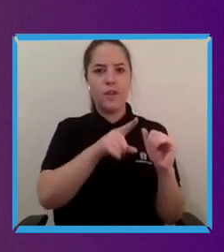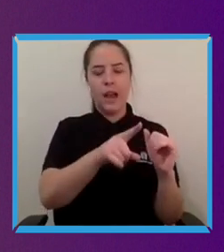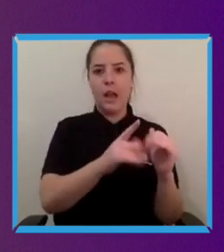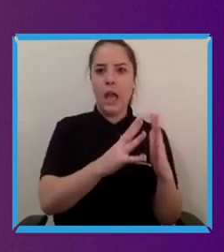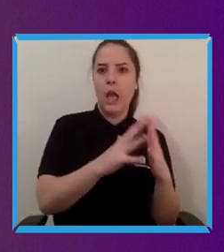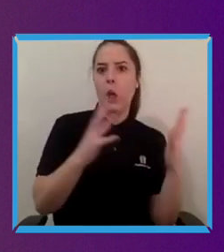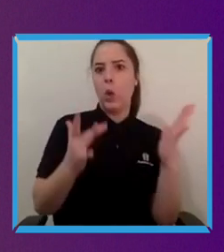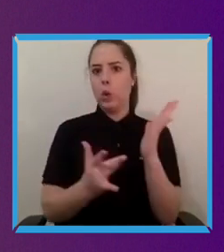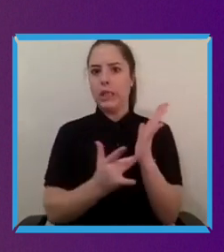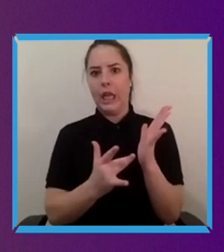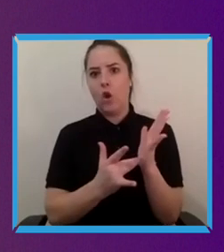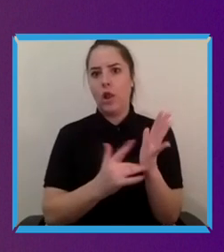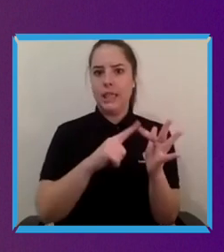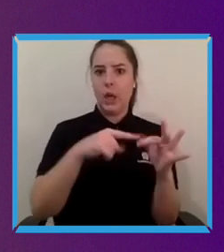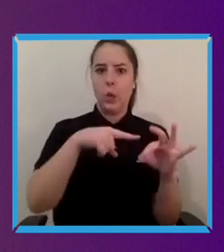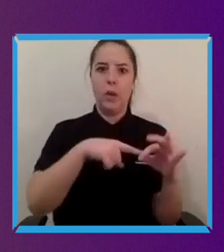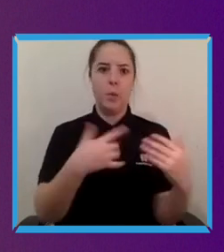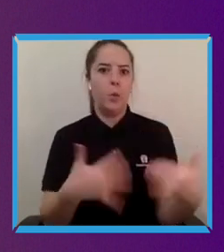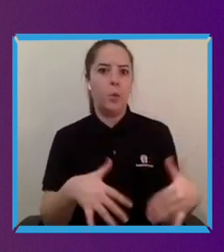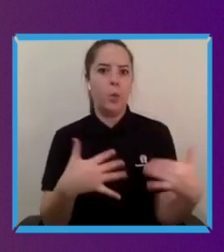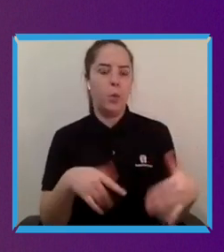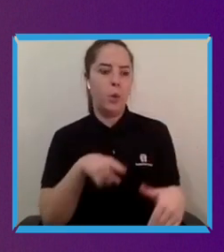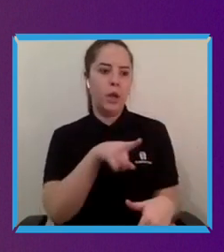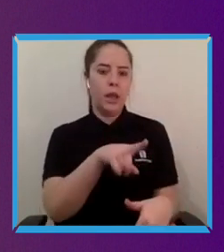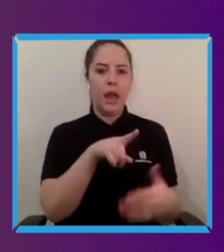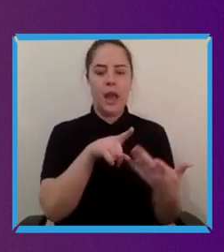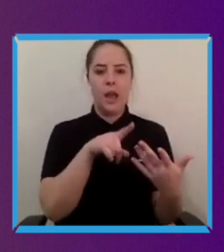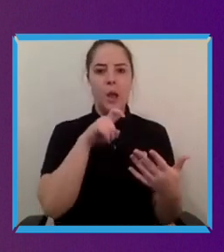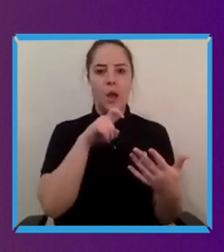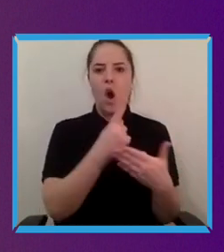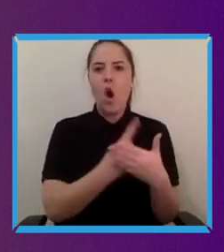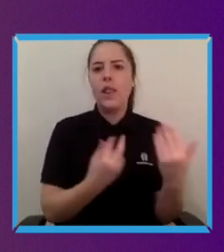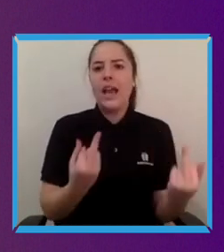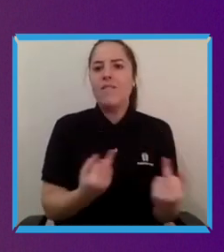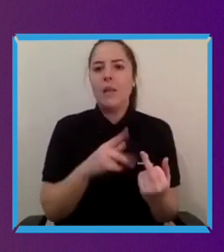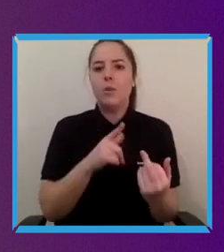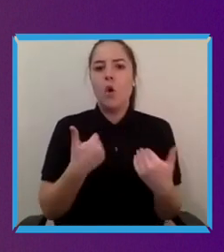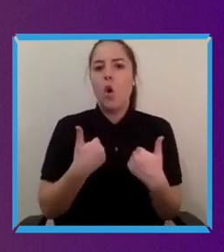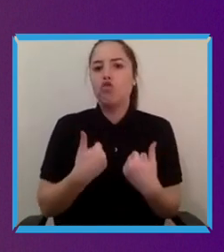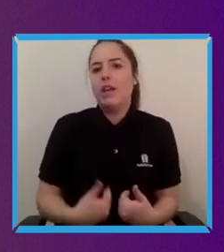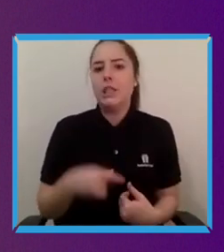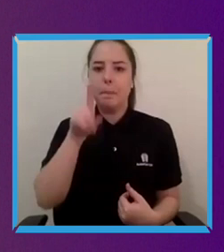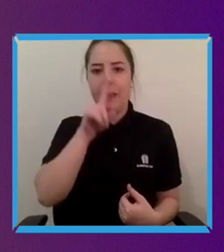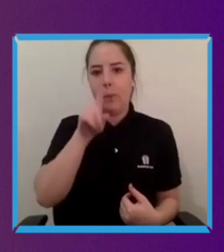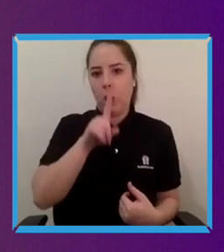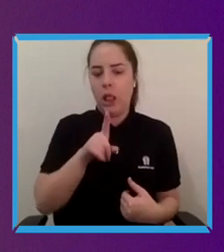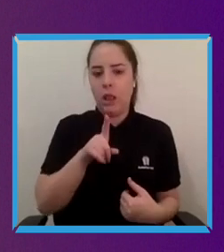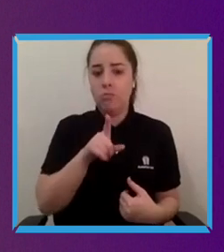equipment is only available to rich people which may well be true but it's a kind of